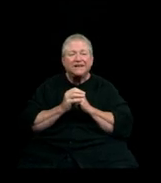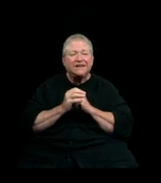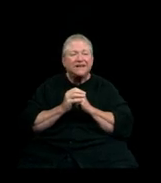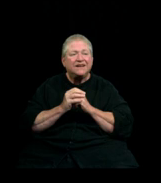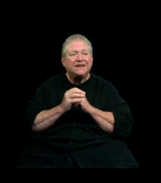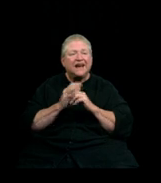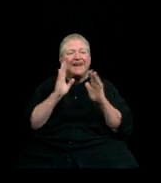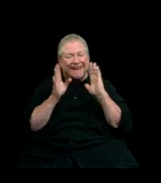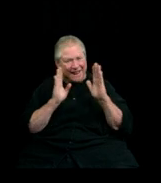And hello.